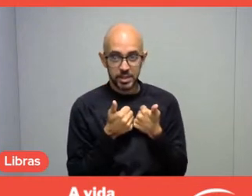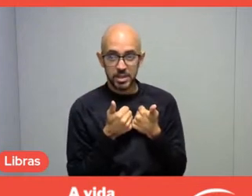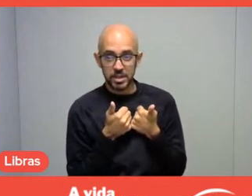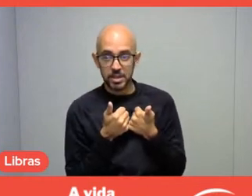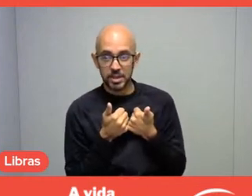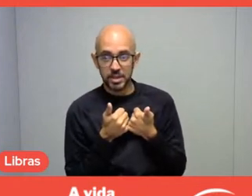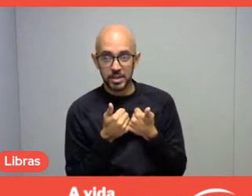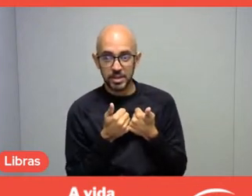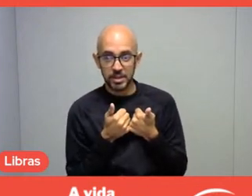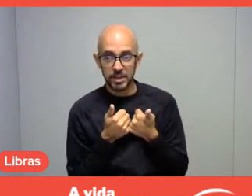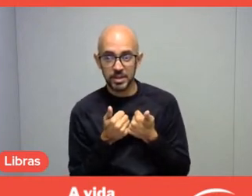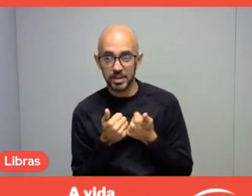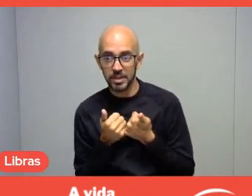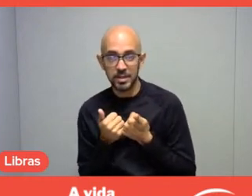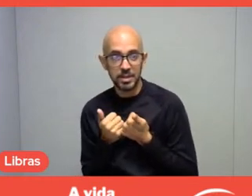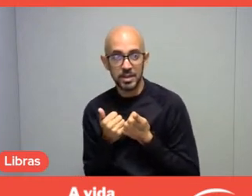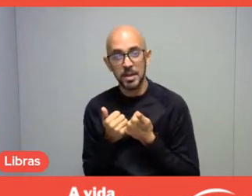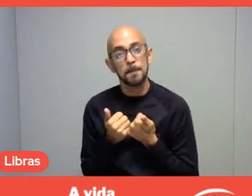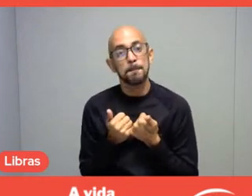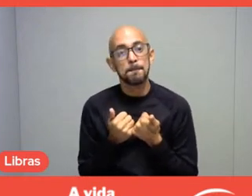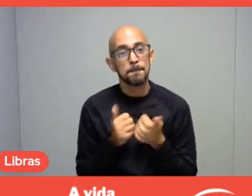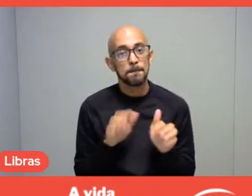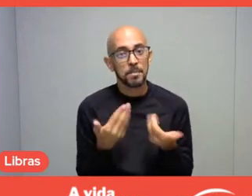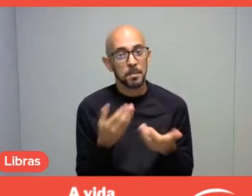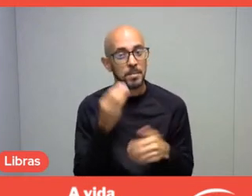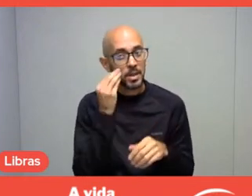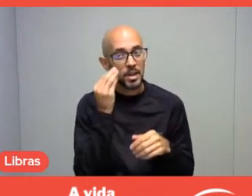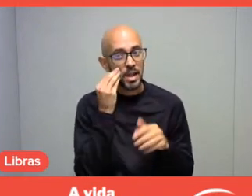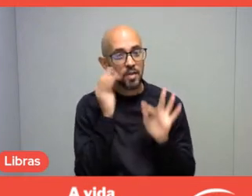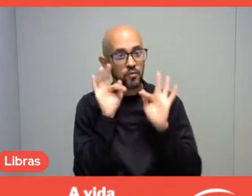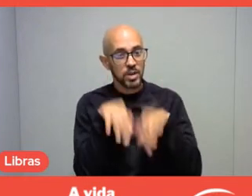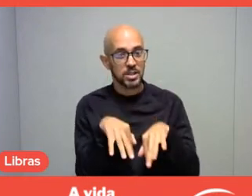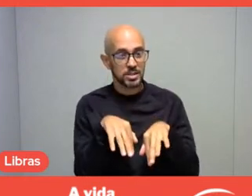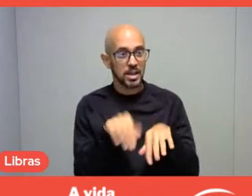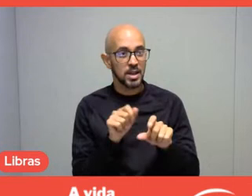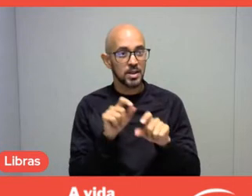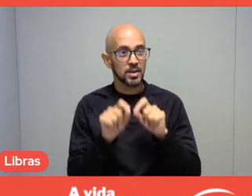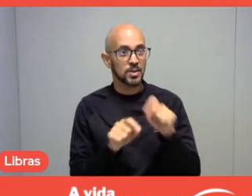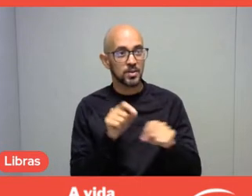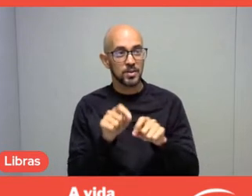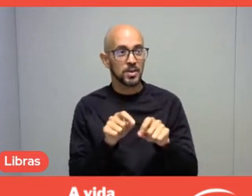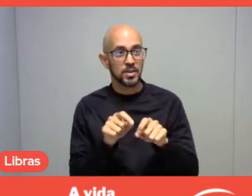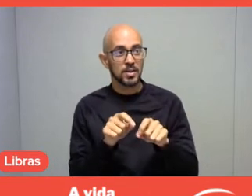Okay. So, trying to finish it and not being so nostalgic,